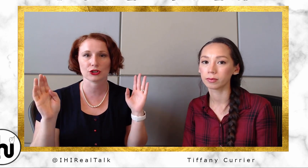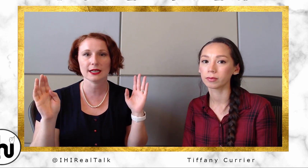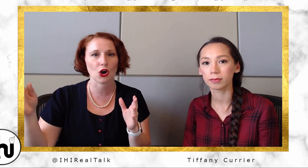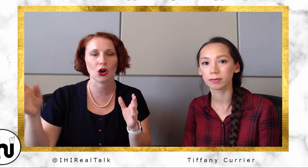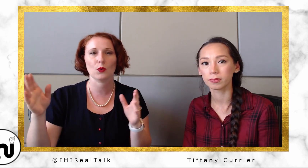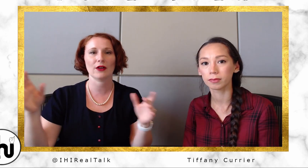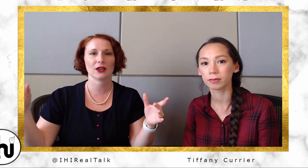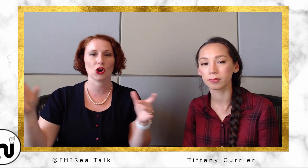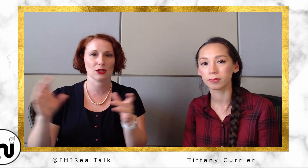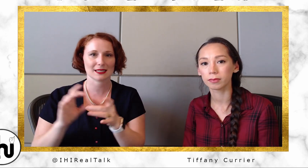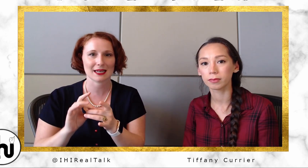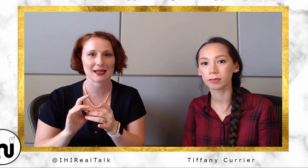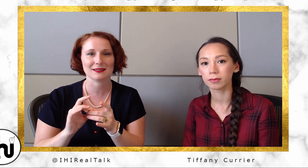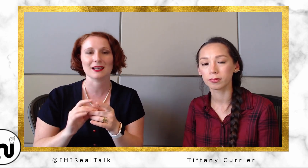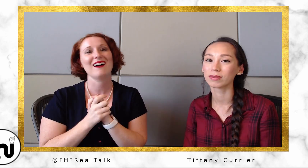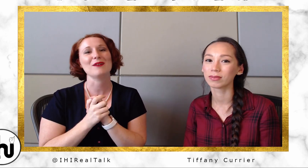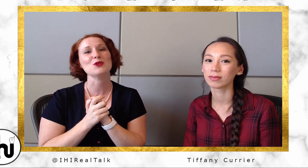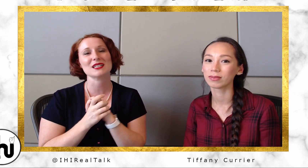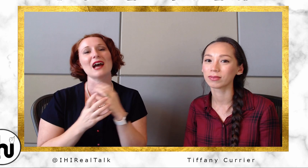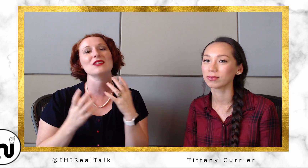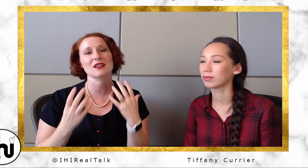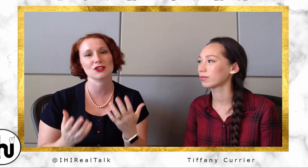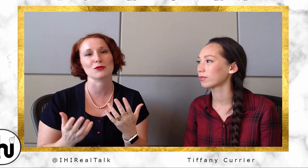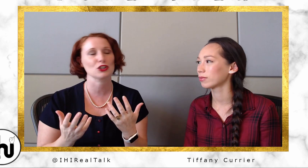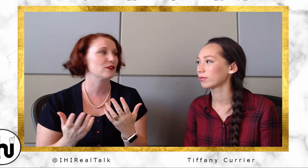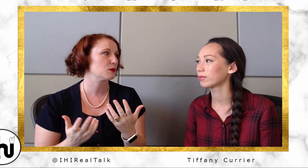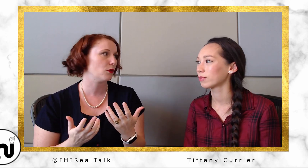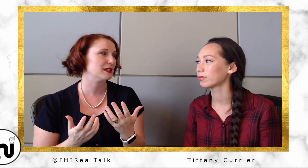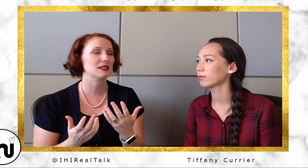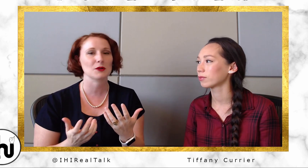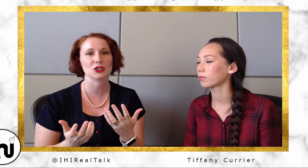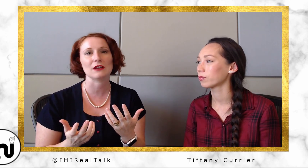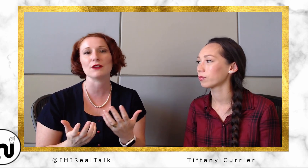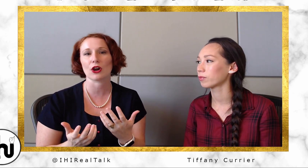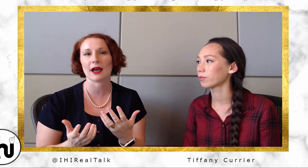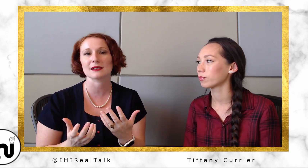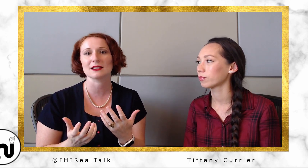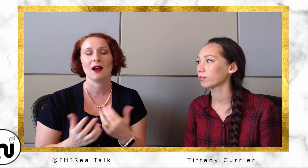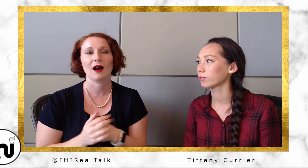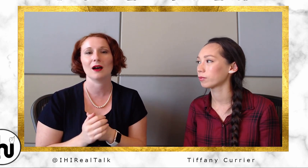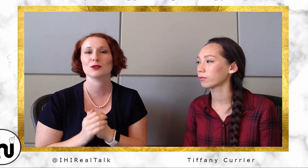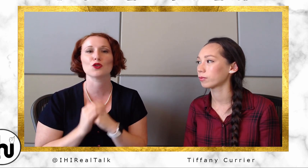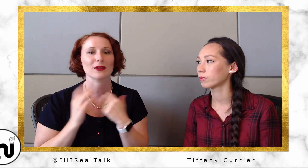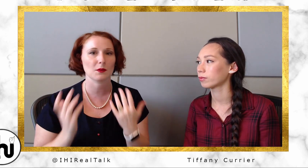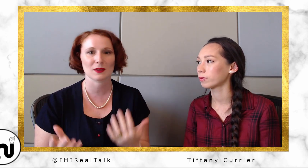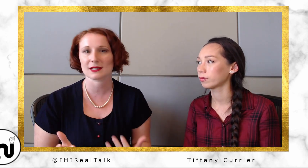While the call is connecting, you get to have these customer service moments especially in VRS, um, to greet them with a smile